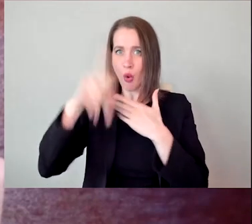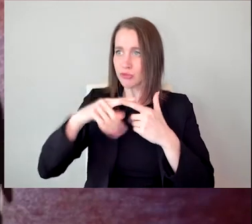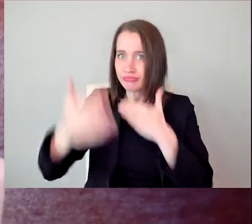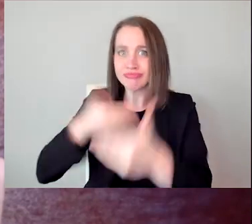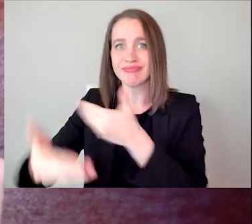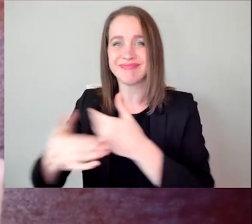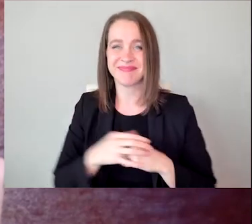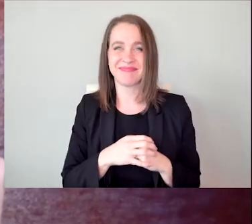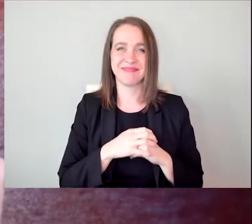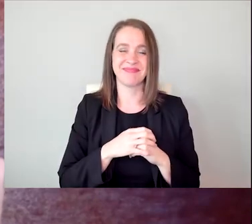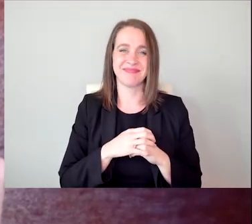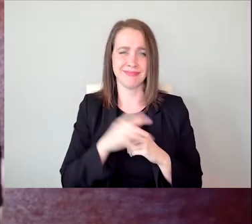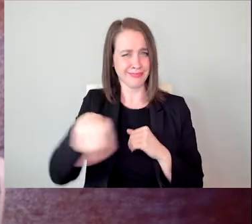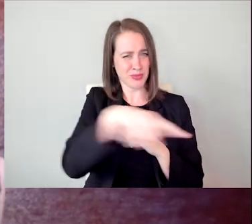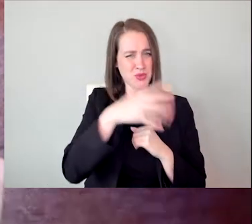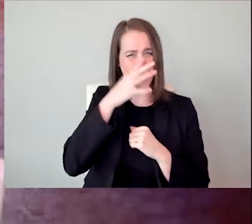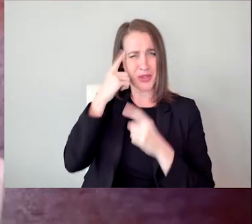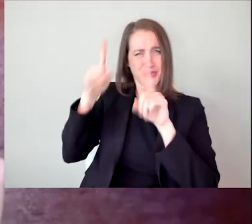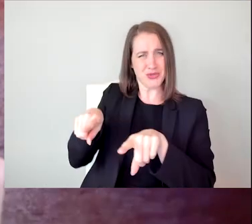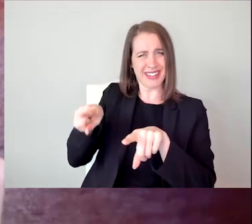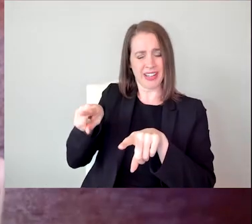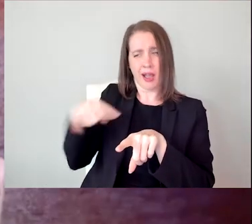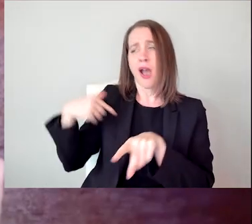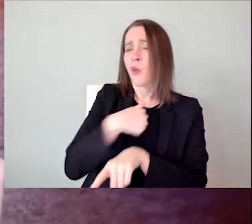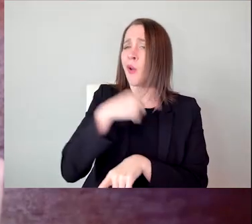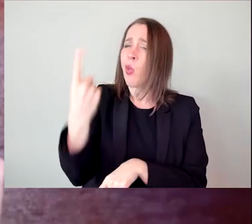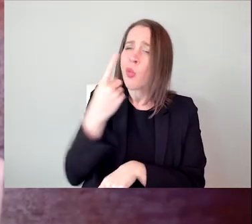I think you'll agree, yes, we can always do better.